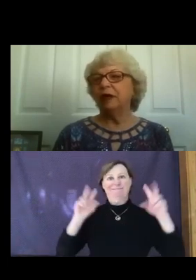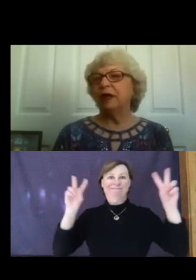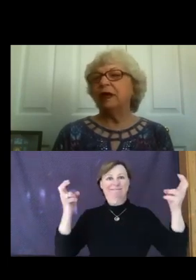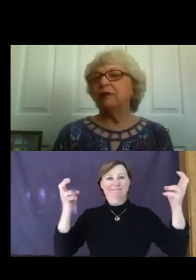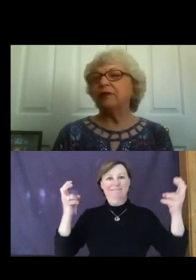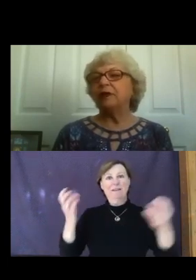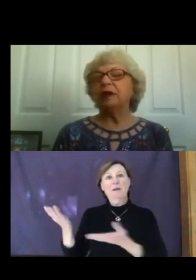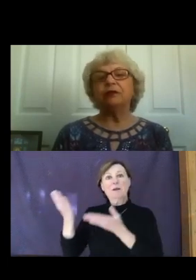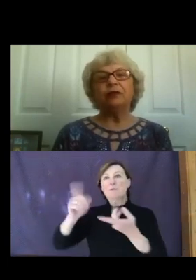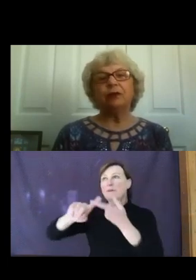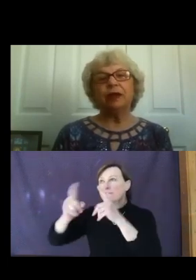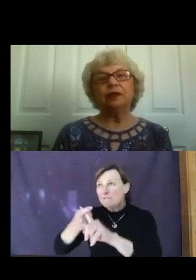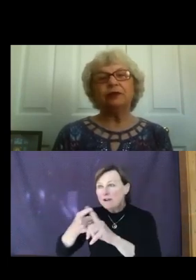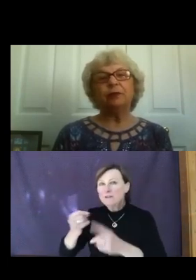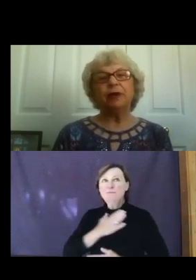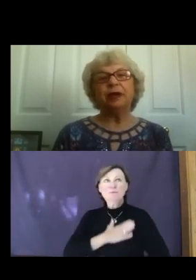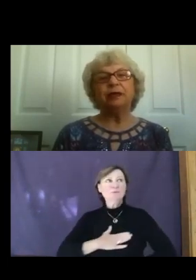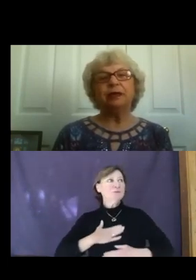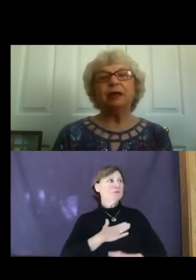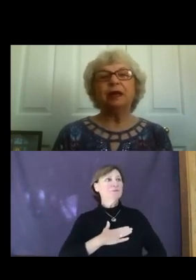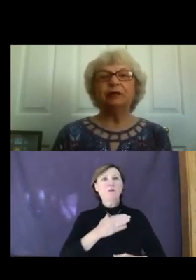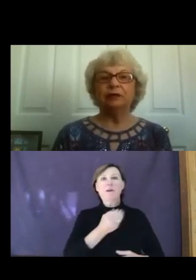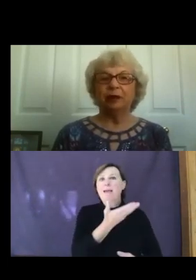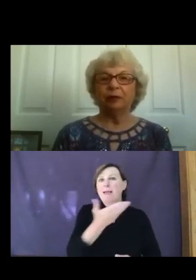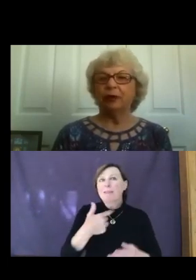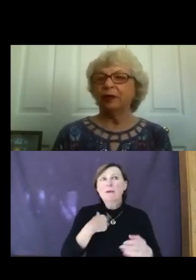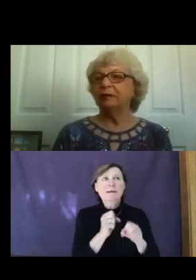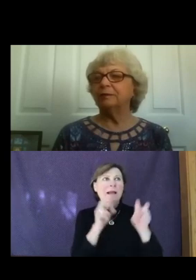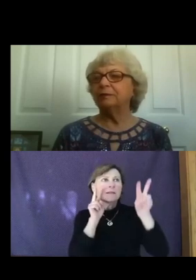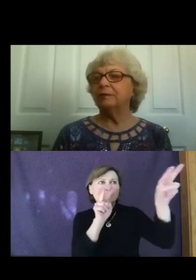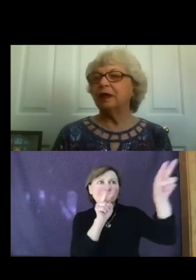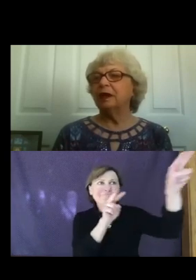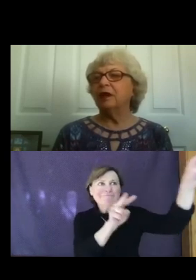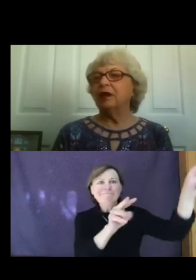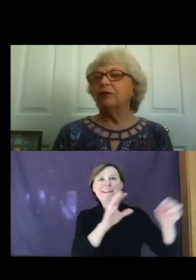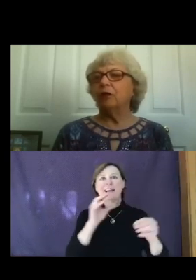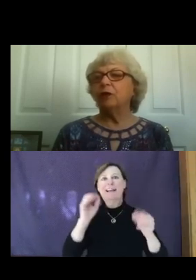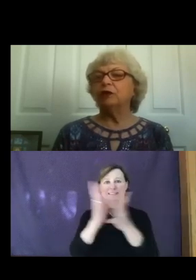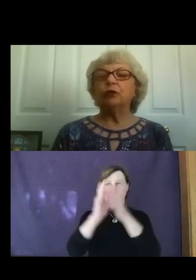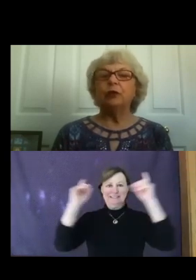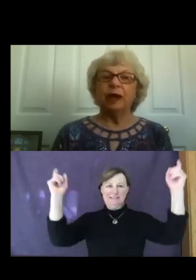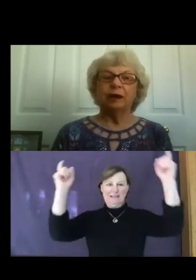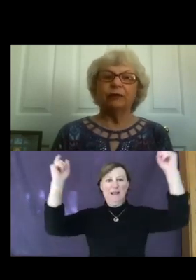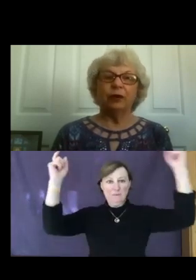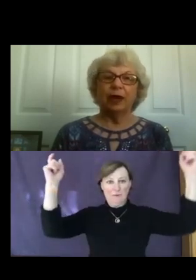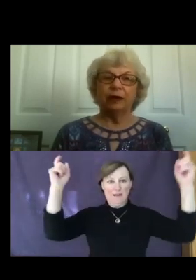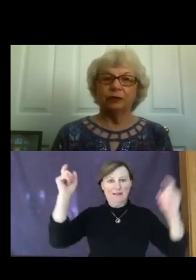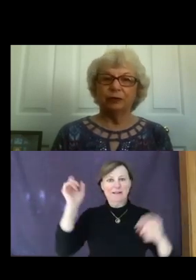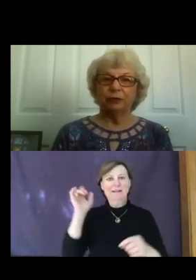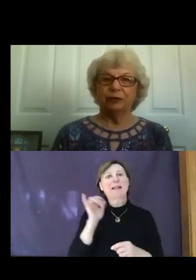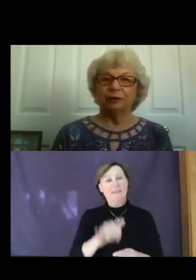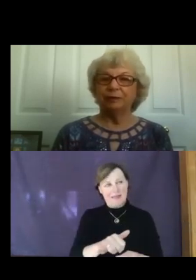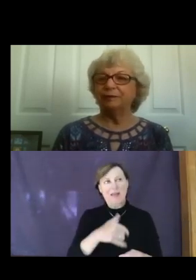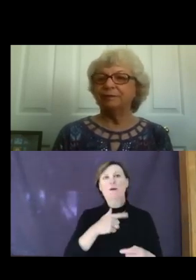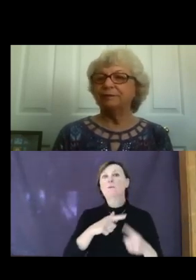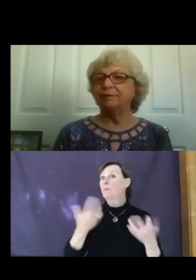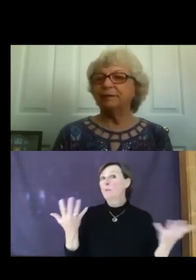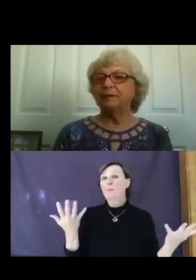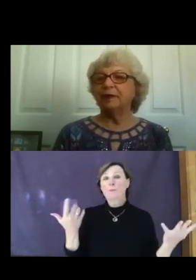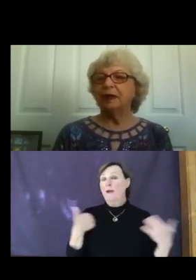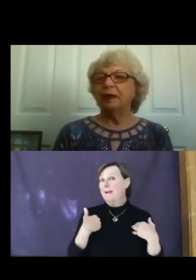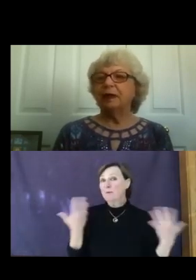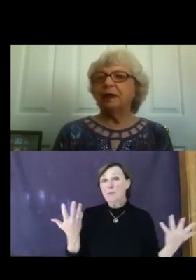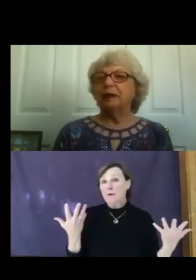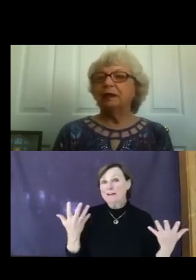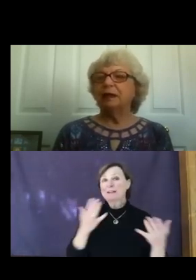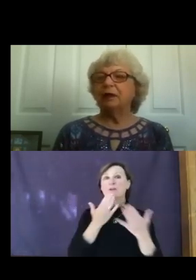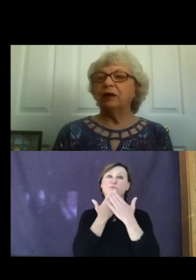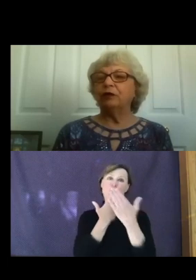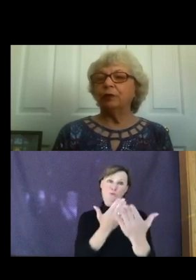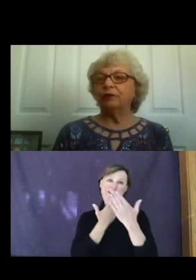things to anticipate and celebrate, for which we have gratitude. Let us reflect